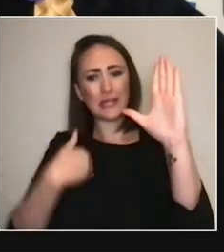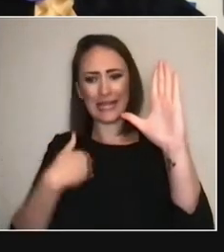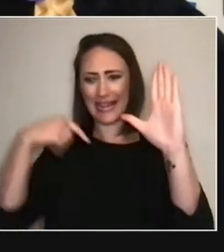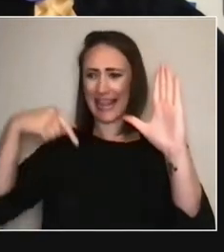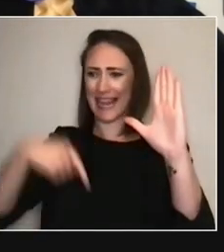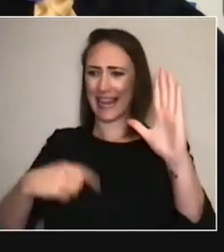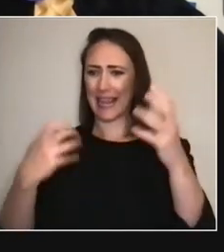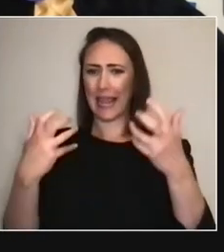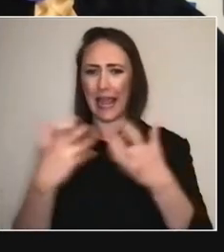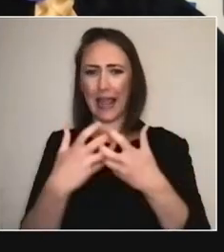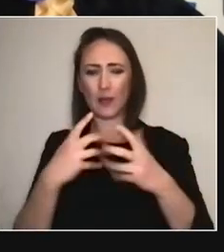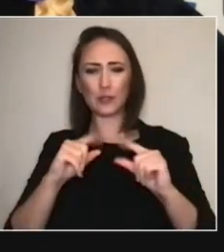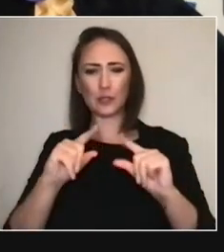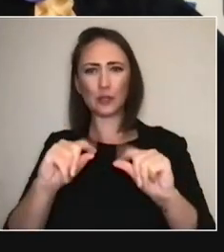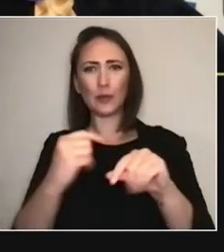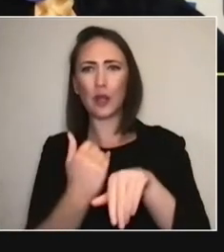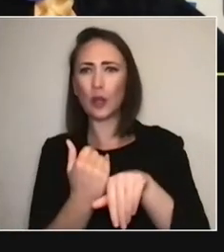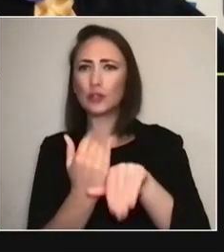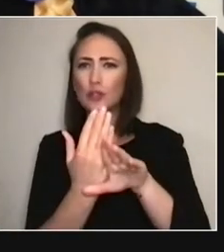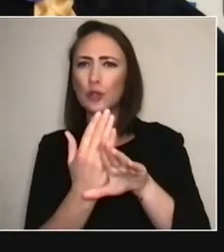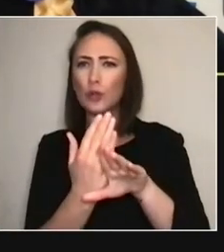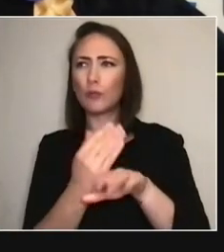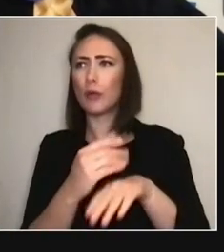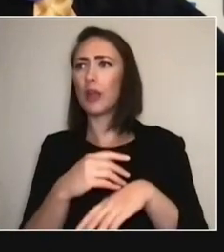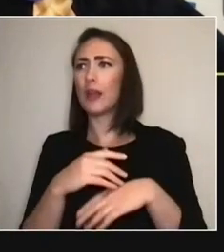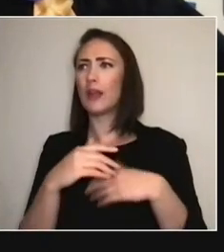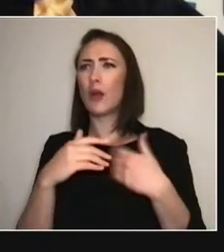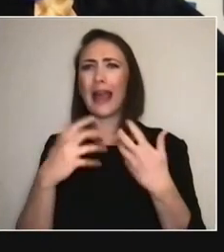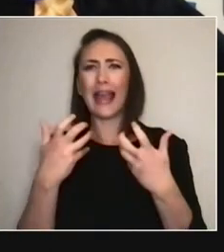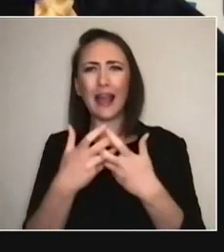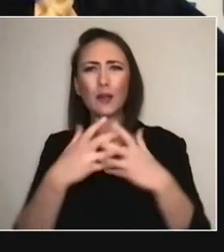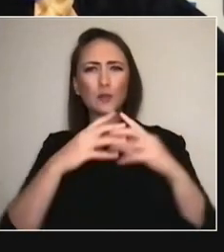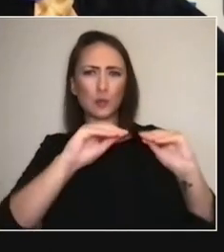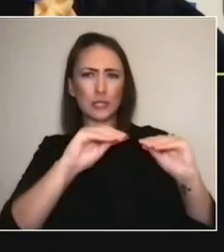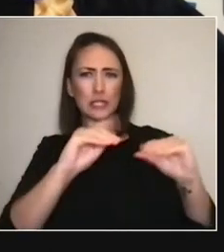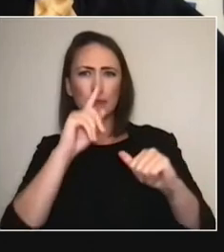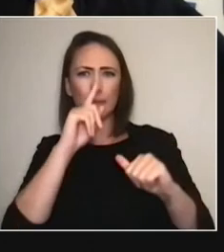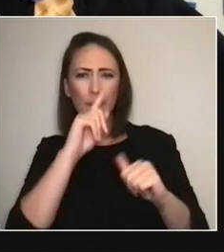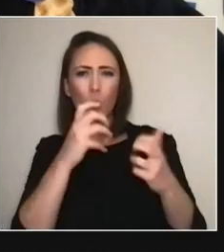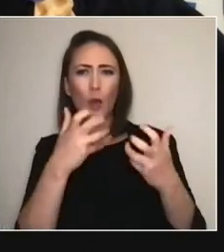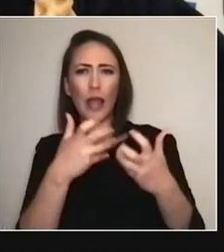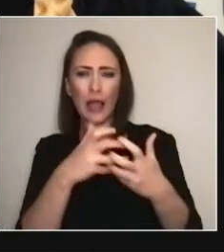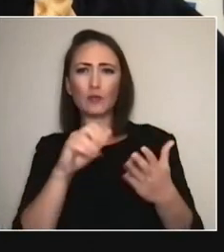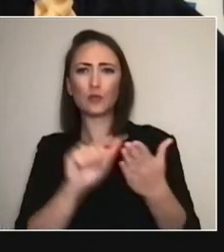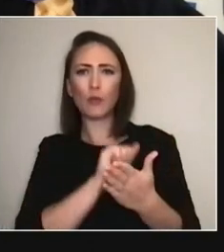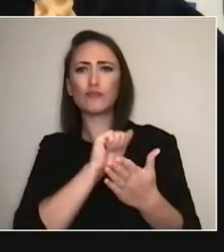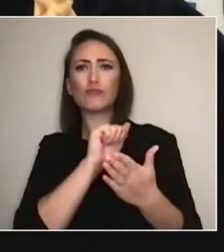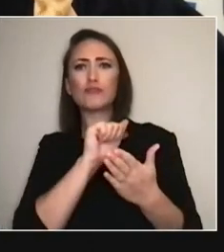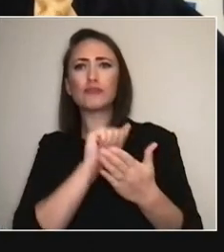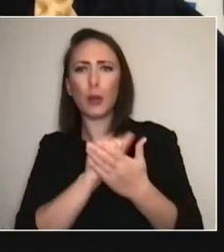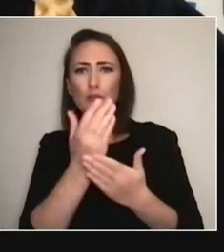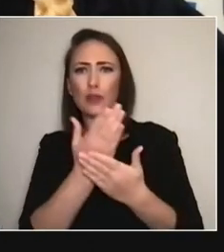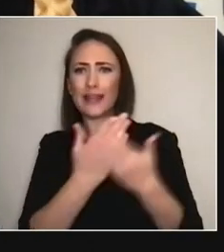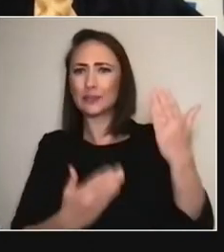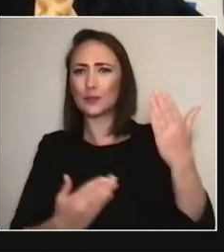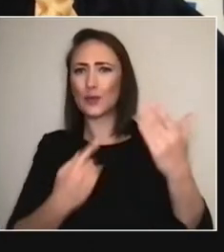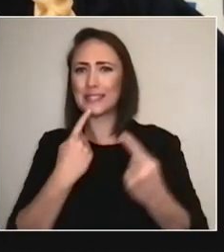and coach them in the storytelling tradition or things, or say, 'Respond to the film in this way. 'Here's the invitation to you,'